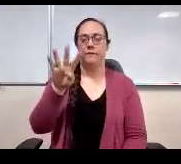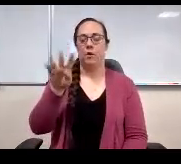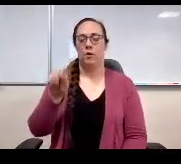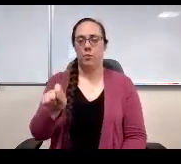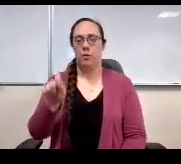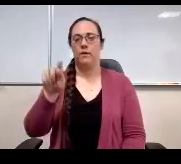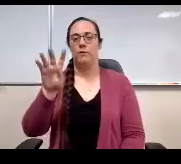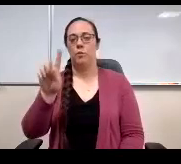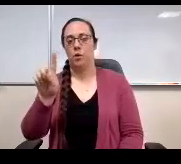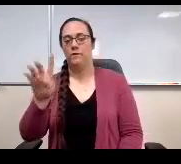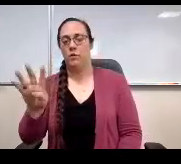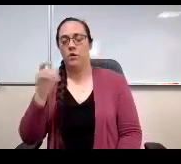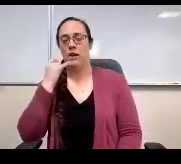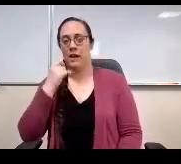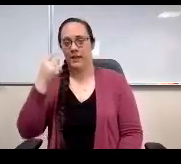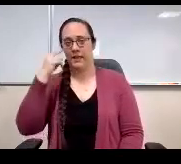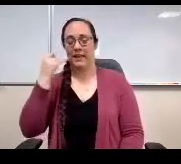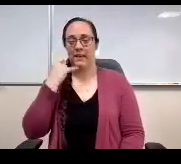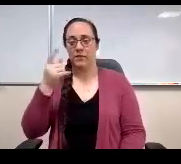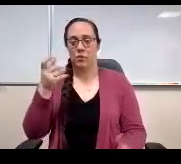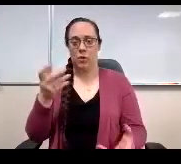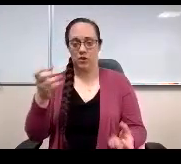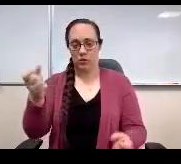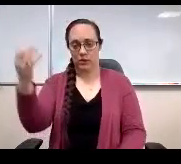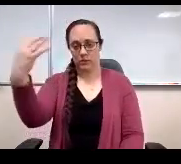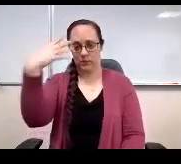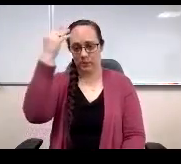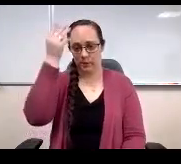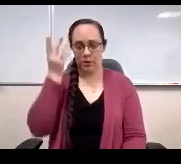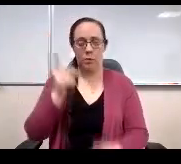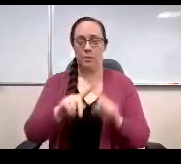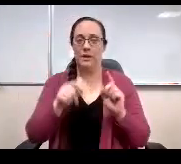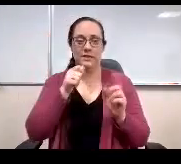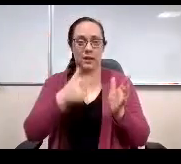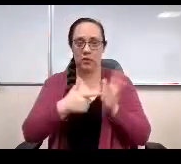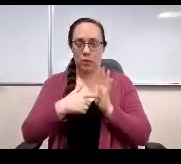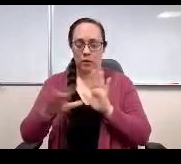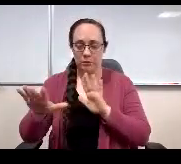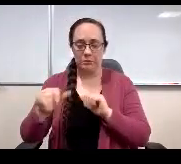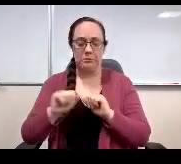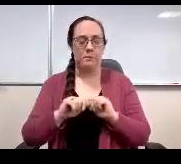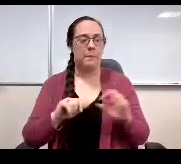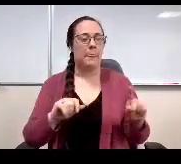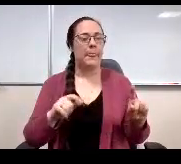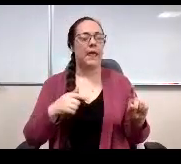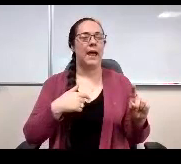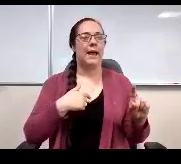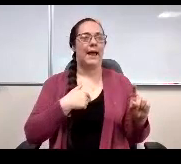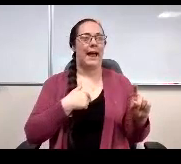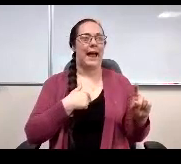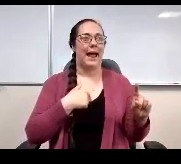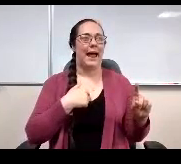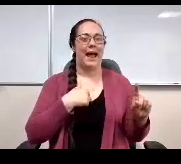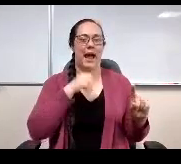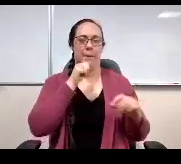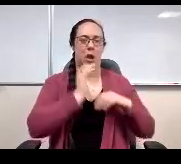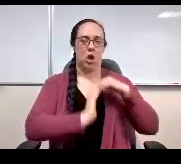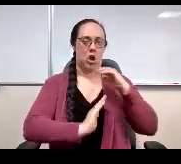you can weigh in at any point in time too, but not required. But I don't, I'm not. I'm uncomfortable as the